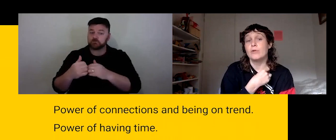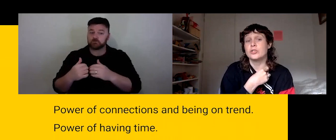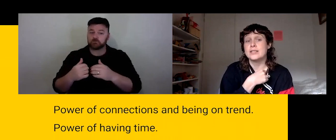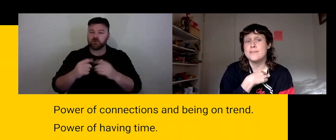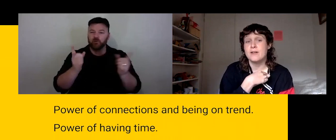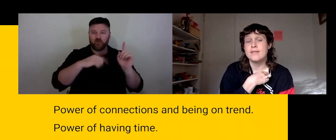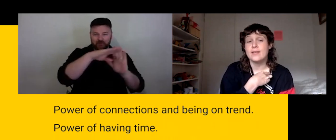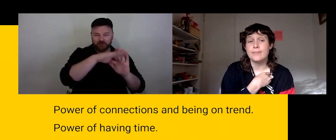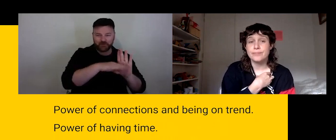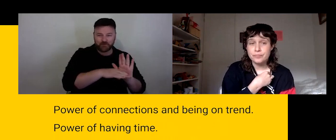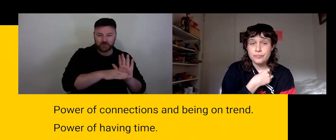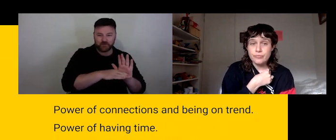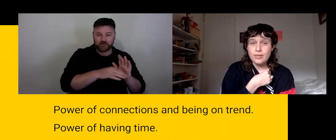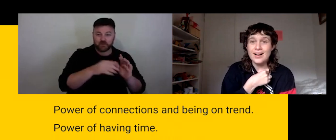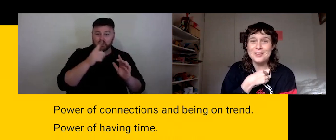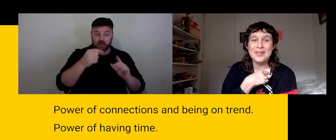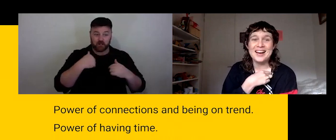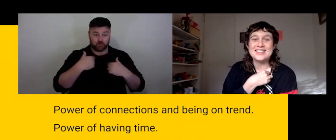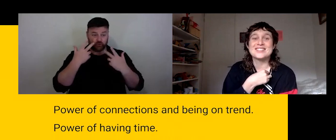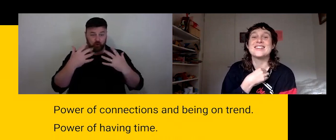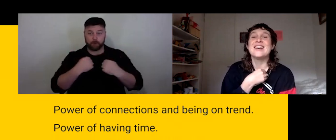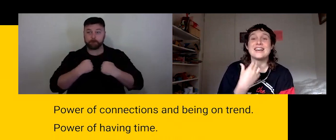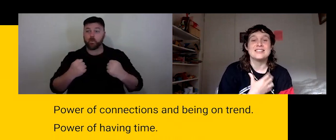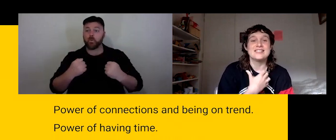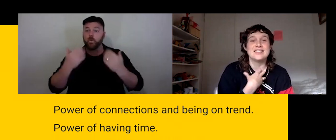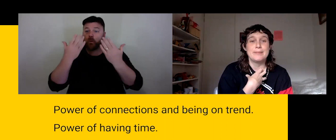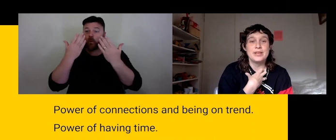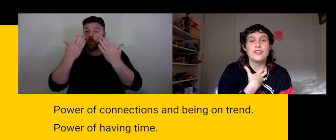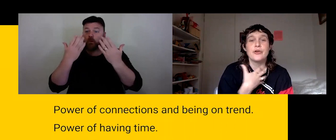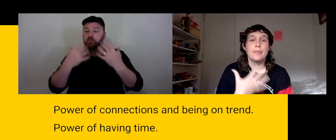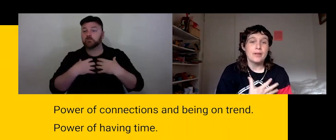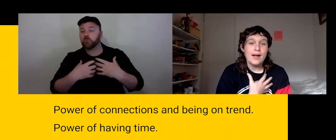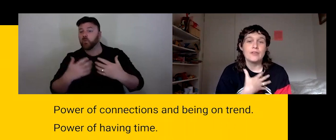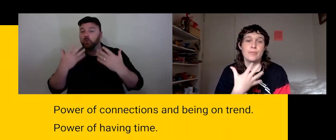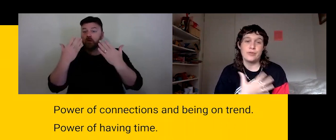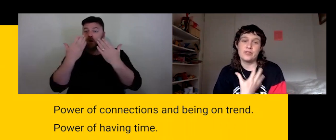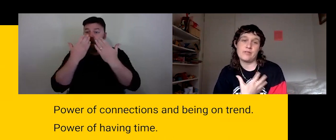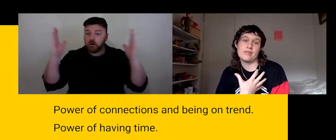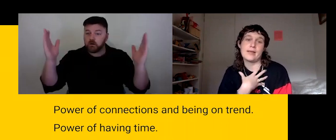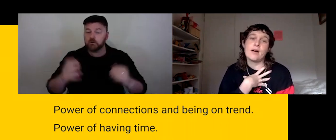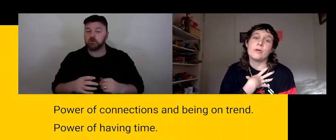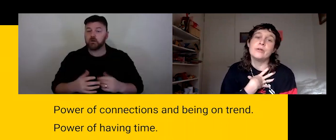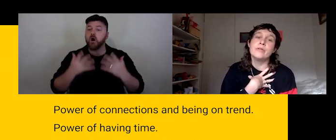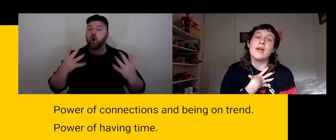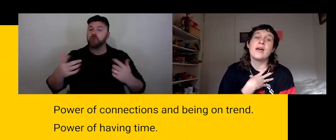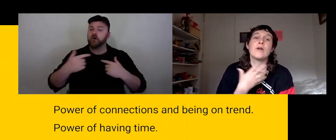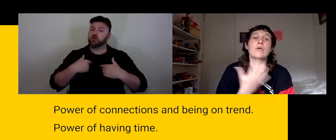Can there be more transparency? Artists are consistently pitching or applying to presenters and stake holders.